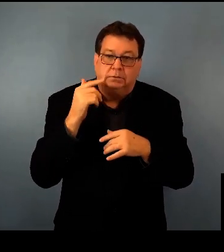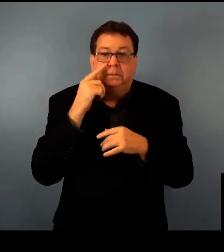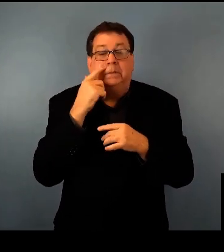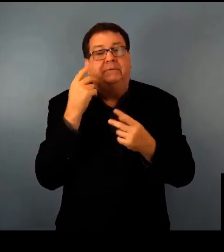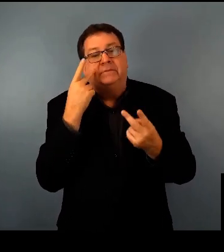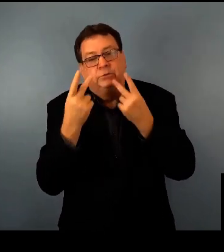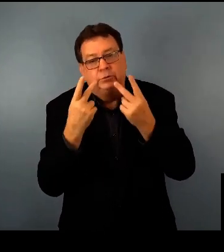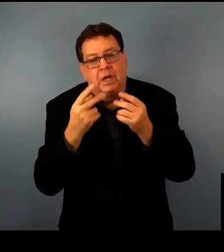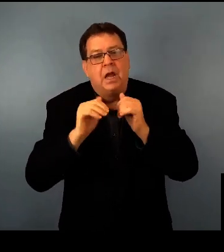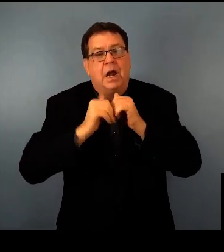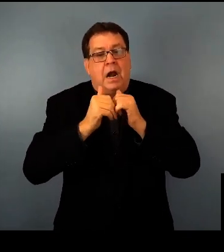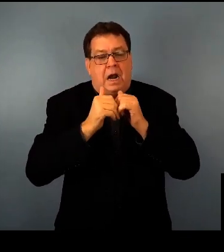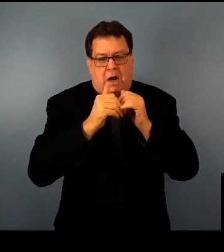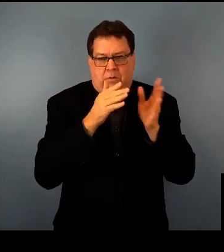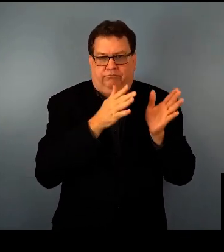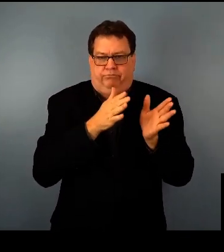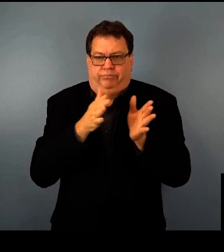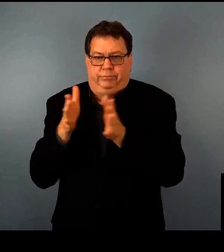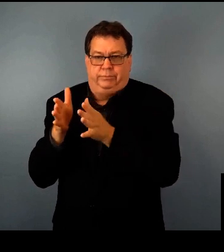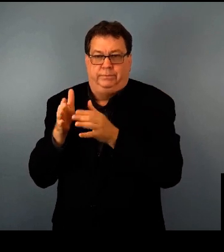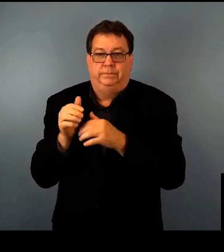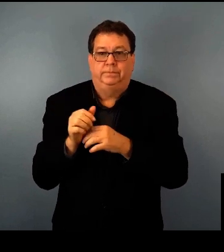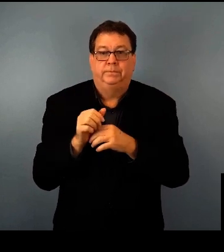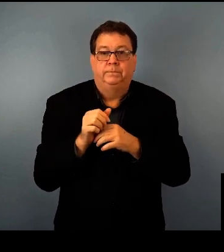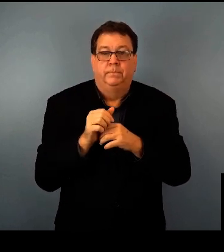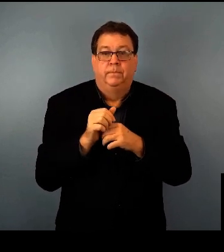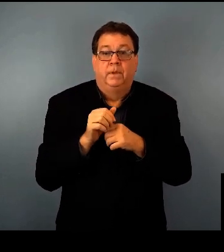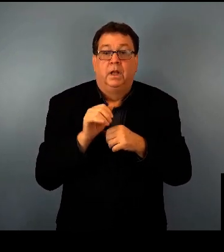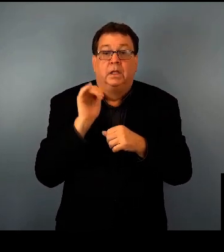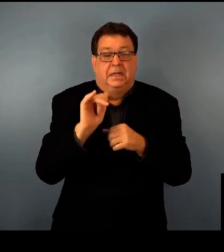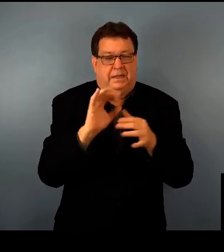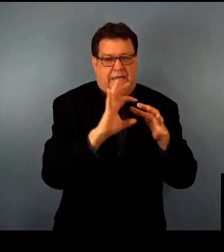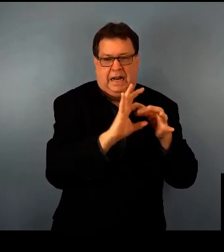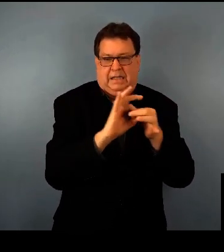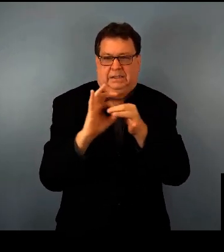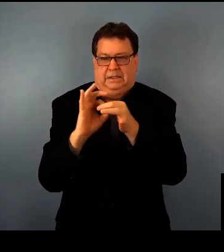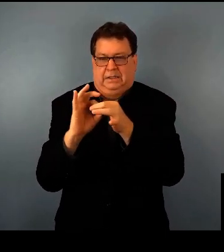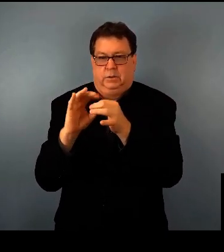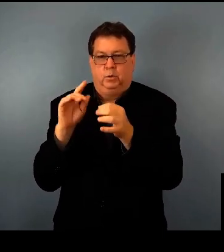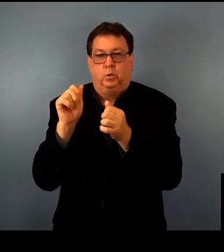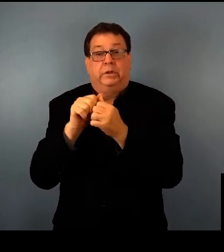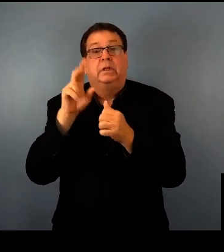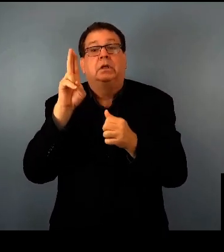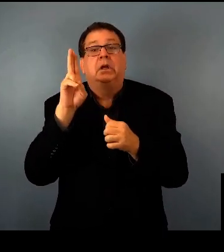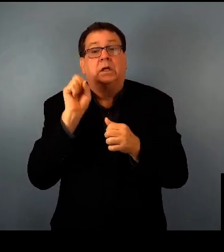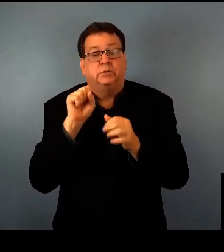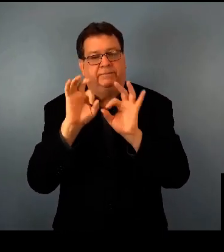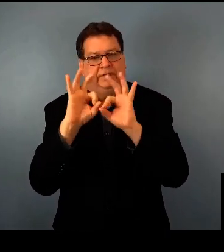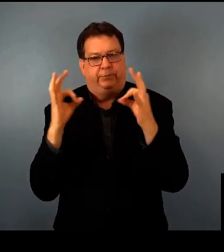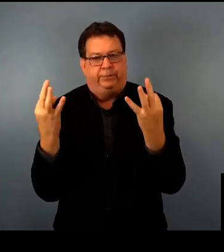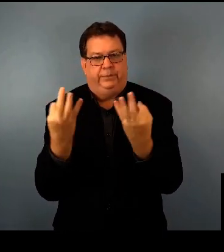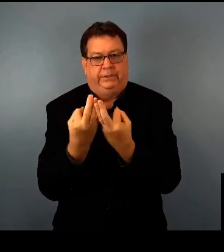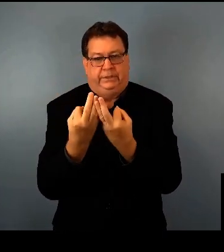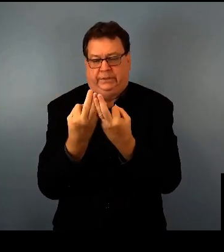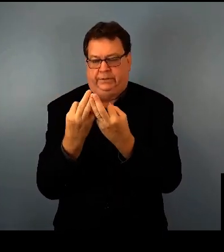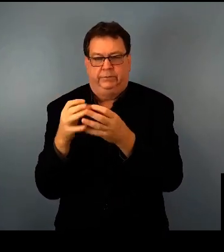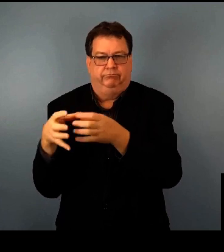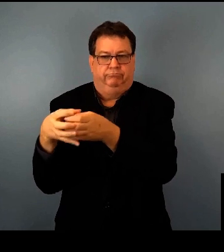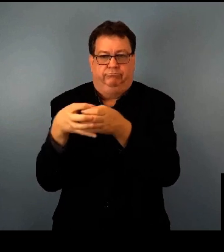especially your vision. And finally, stay connected with the Usher family through the USH Trust and the Blue Book